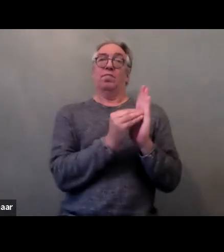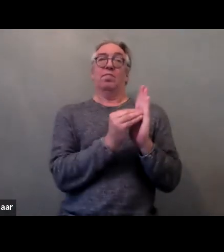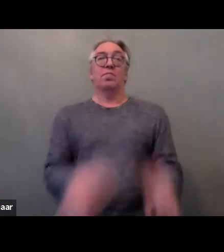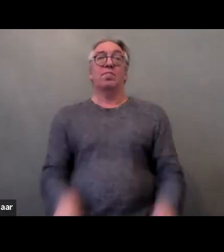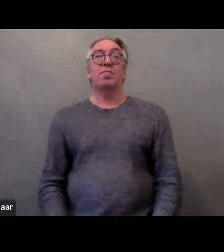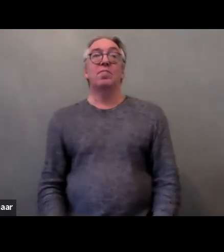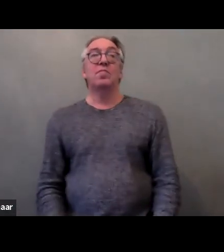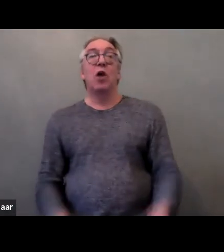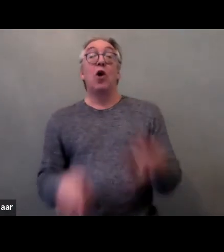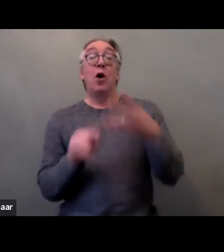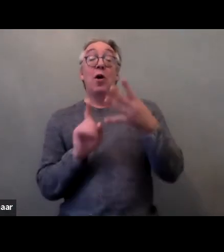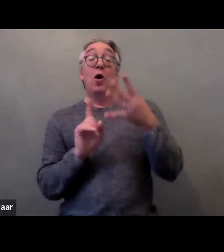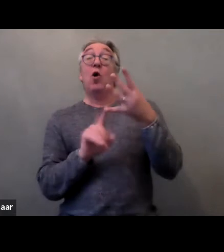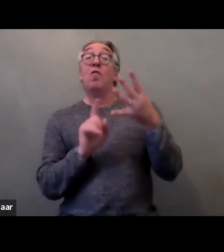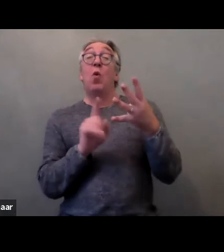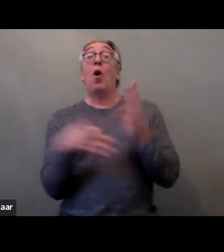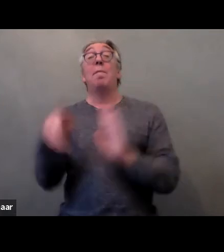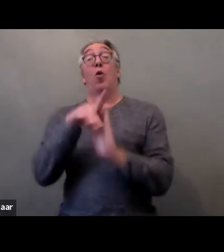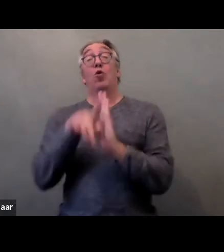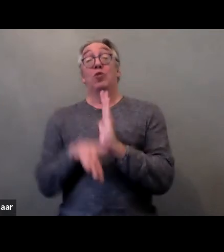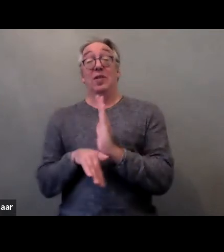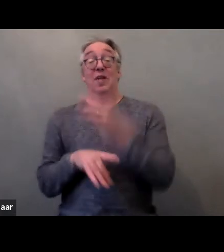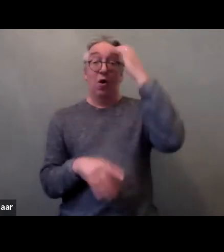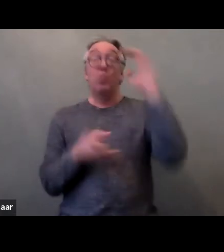States are acquired to allocate appropriate funding,